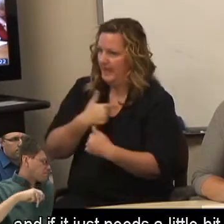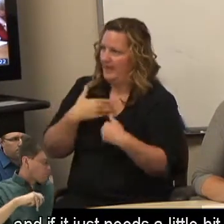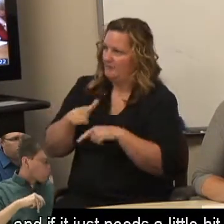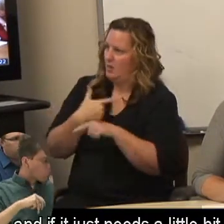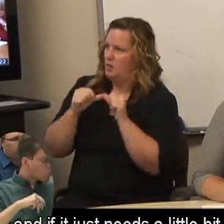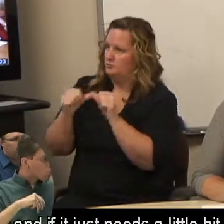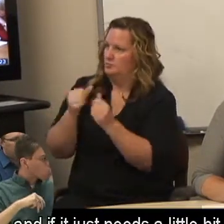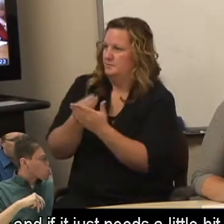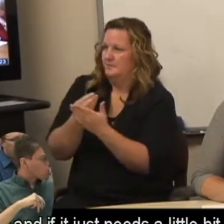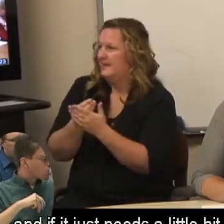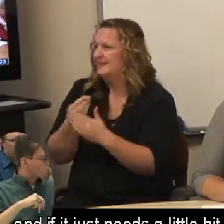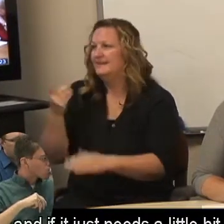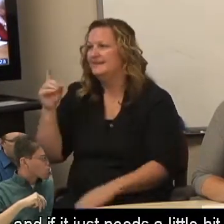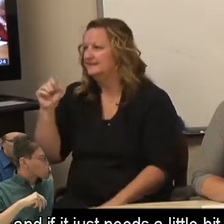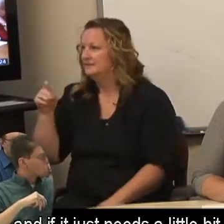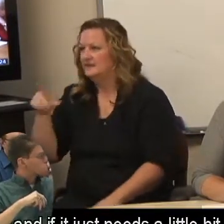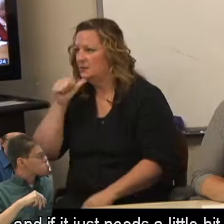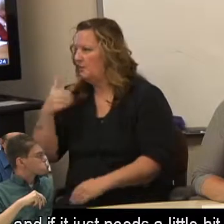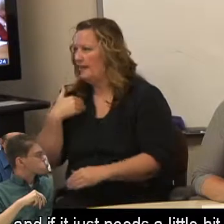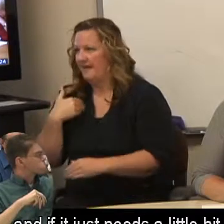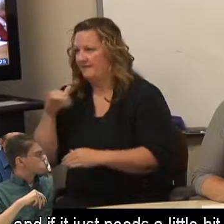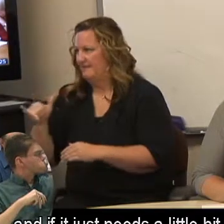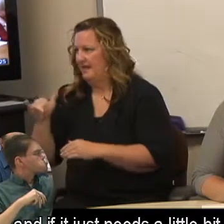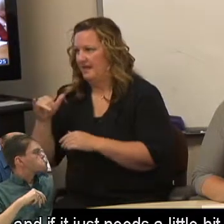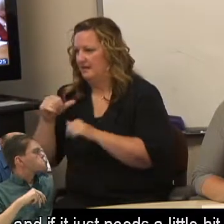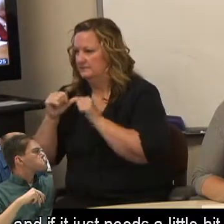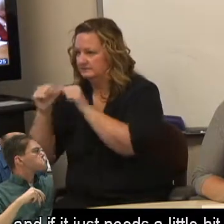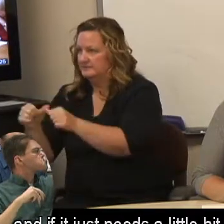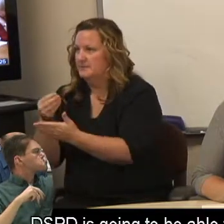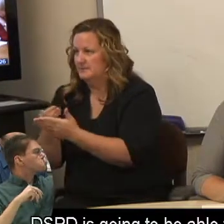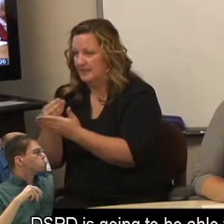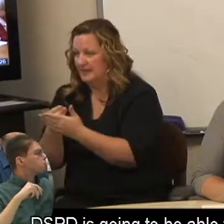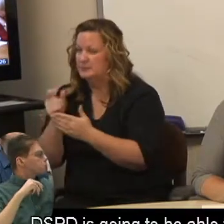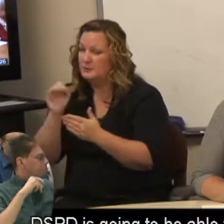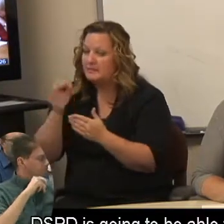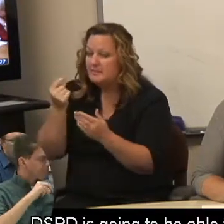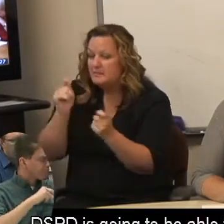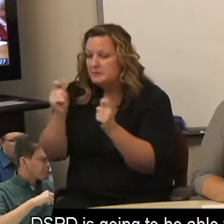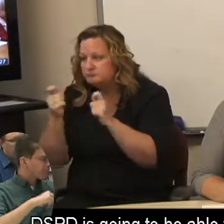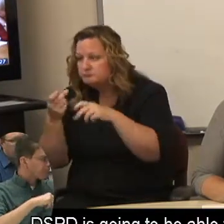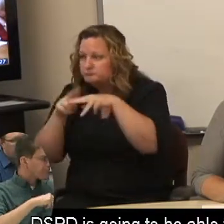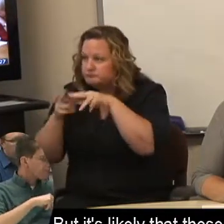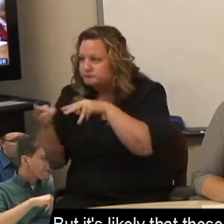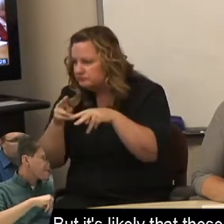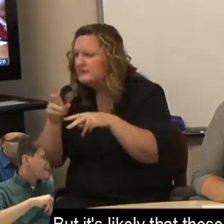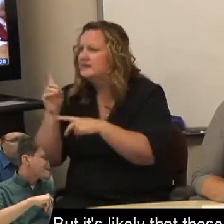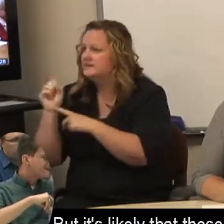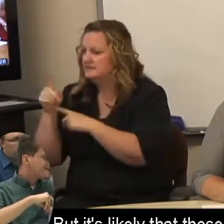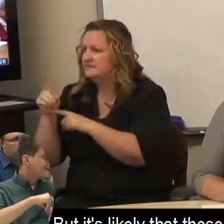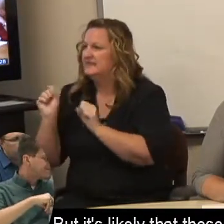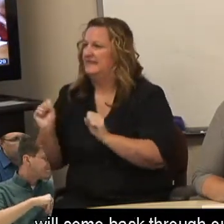and if it just needs a little bit of tweaking, DSPD is going to be able to do that. But it's likely that these clients